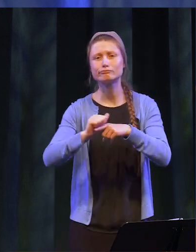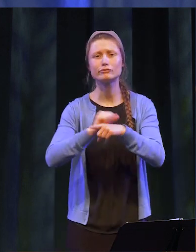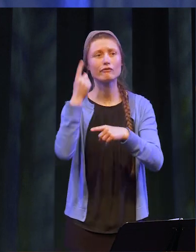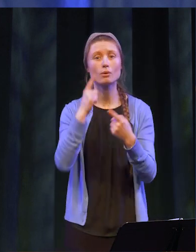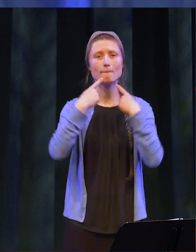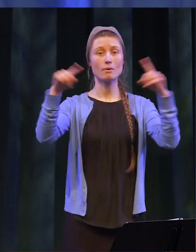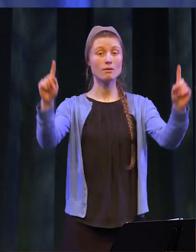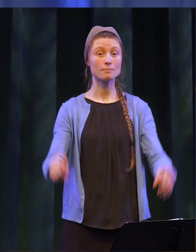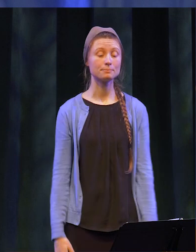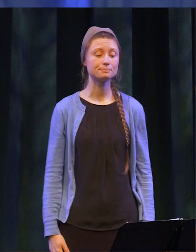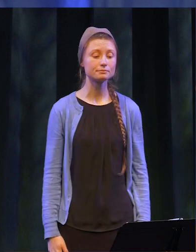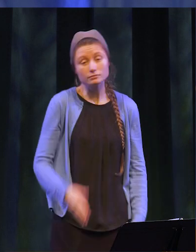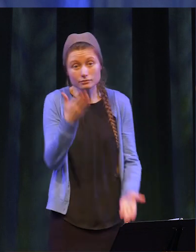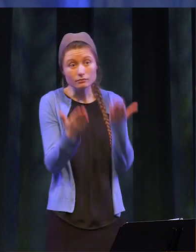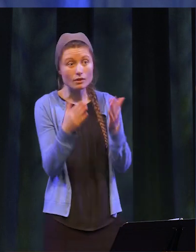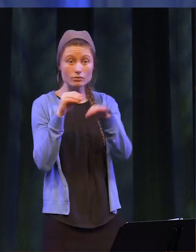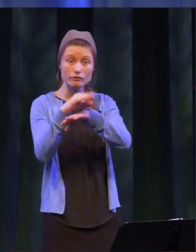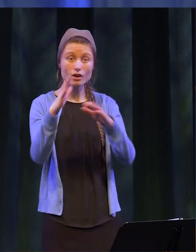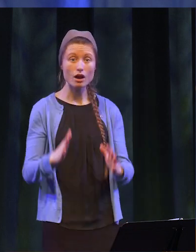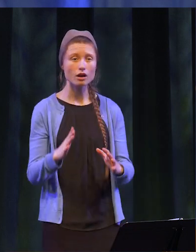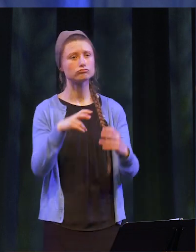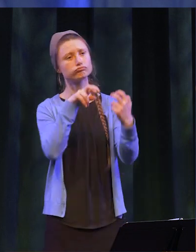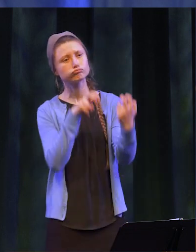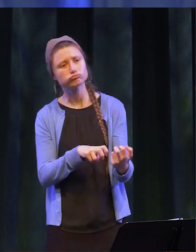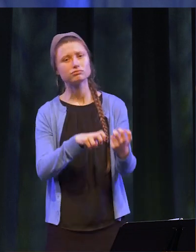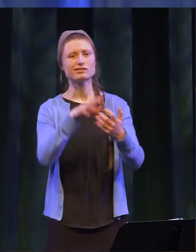need to be successful in your field. Maybe it was your advisor that took the extra